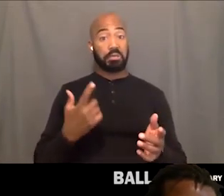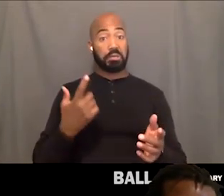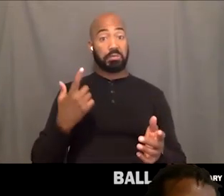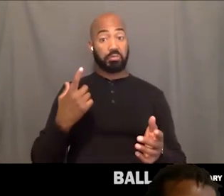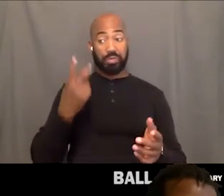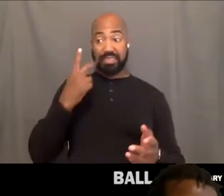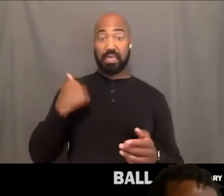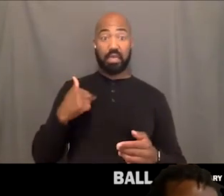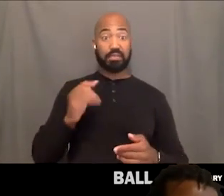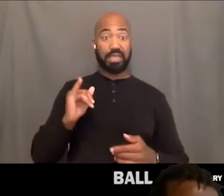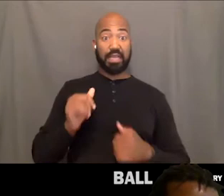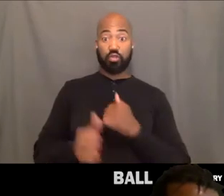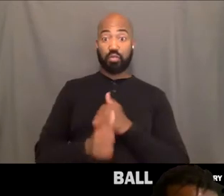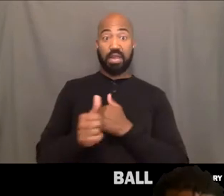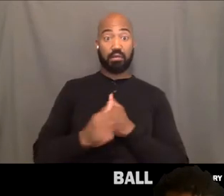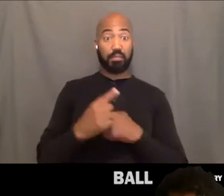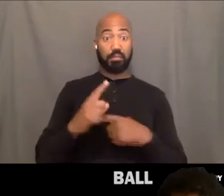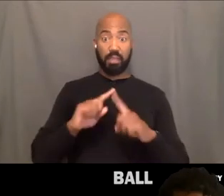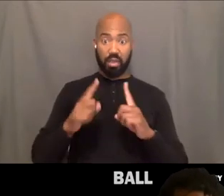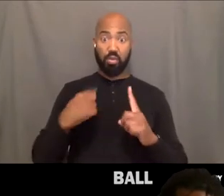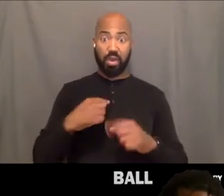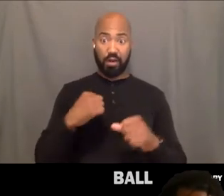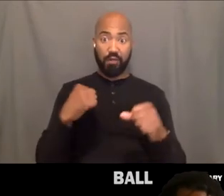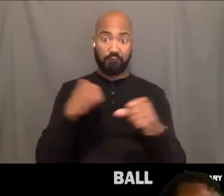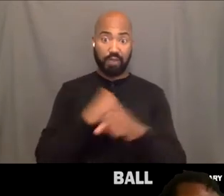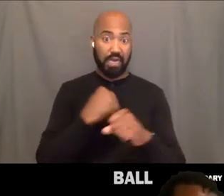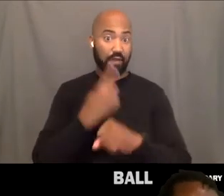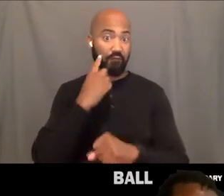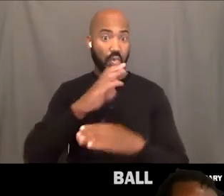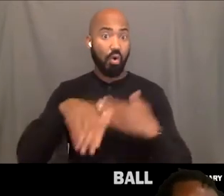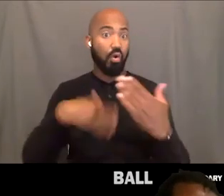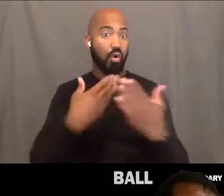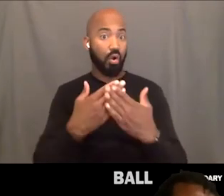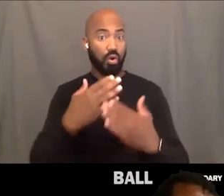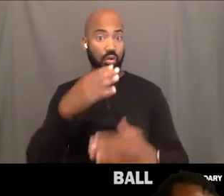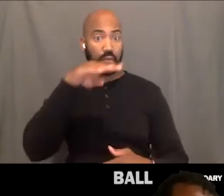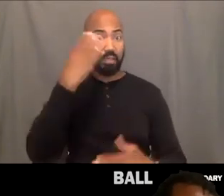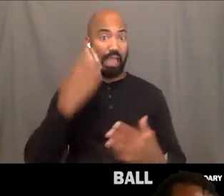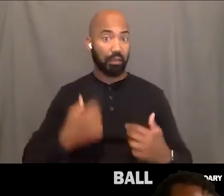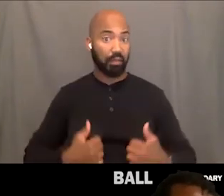We just sitting there fighting for all black lives. So it was scary for me to go out there